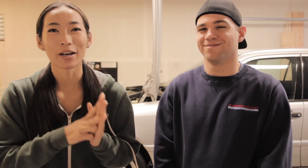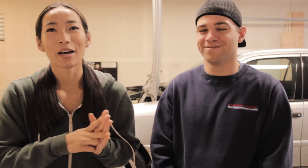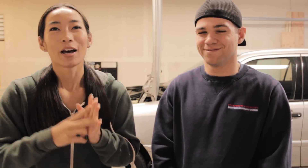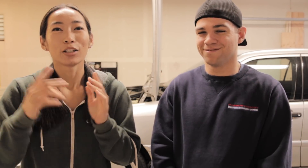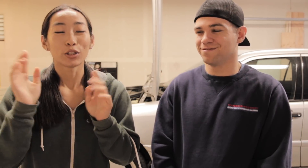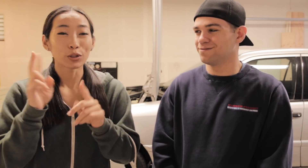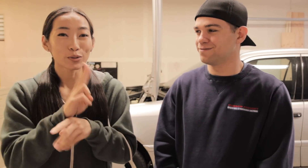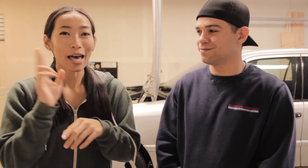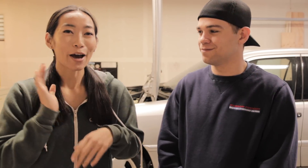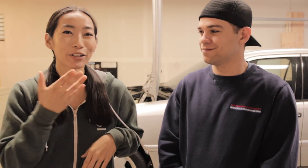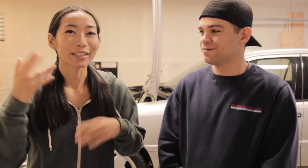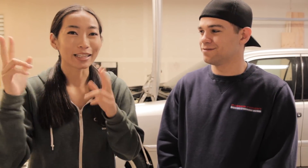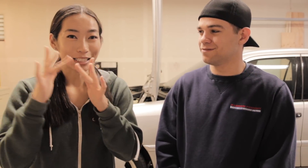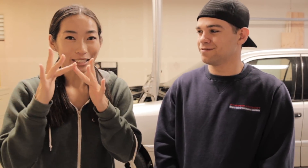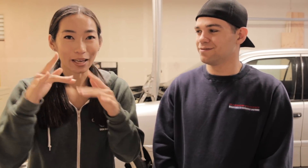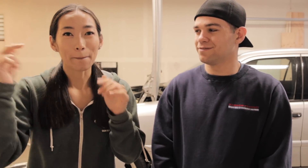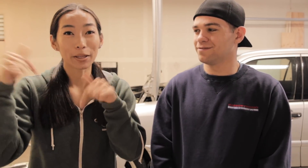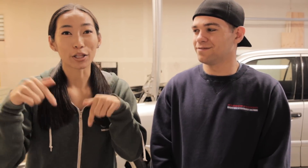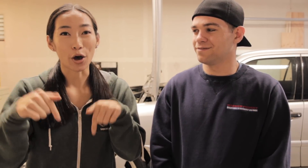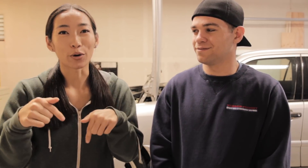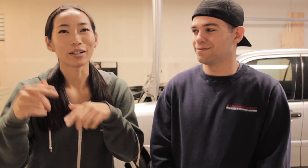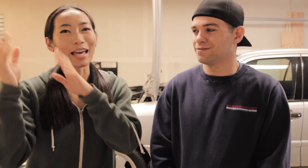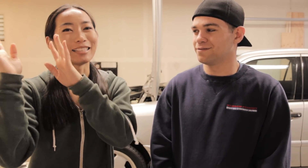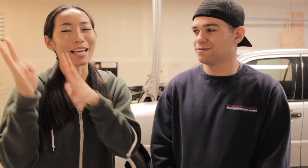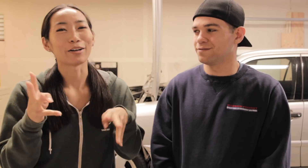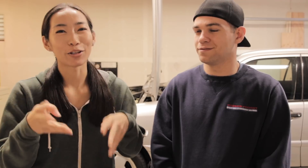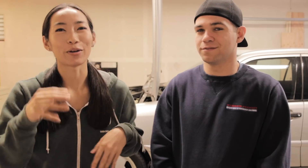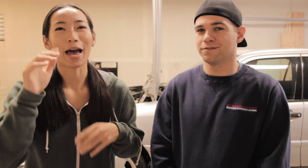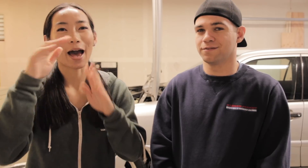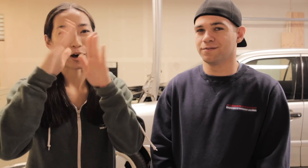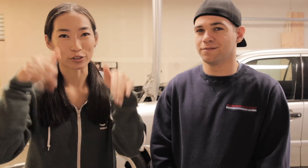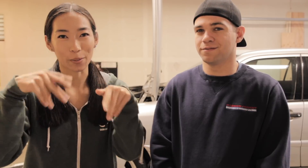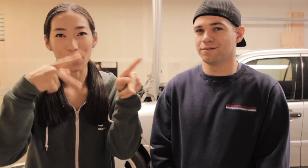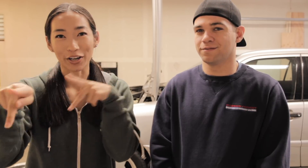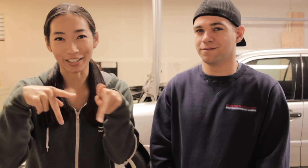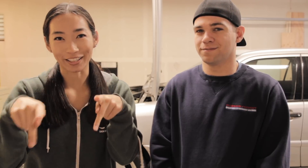Use our link below and download Houseparty!